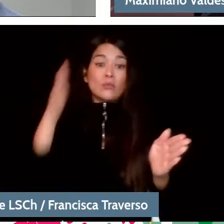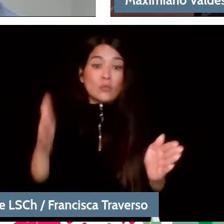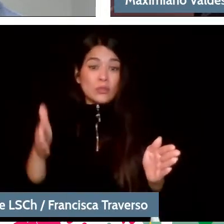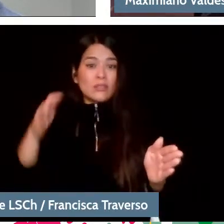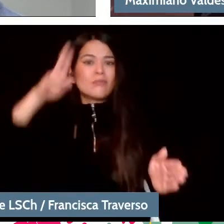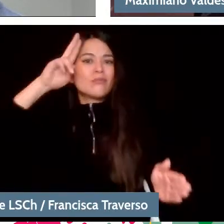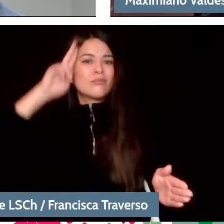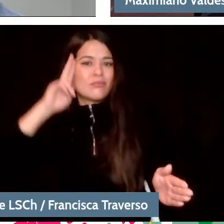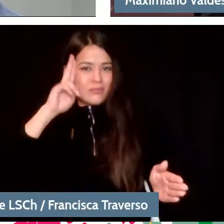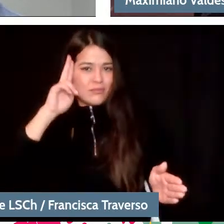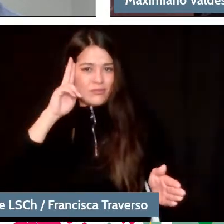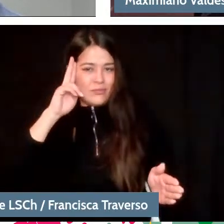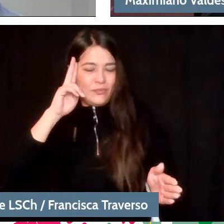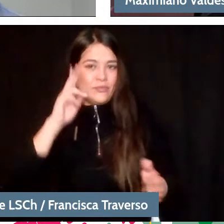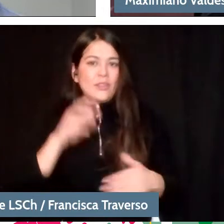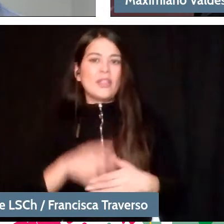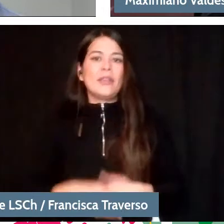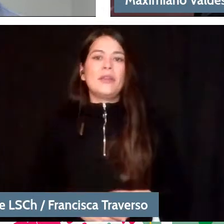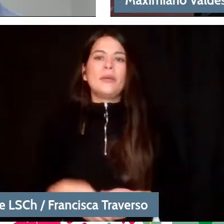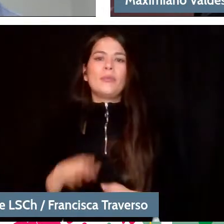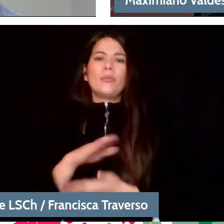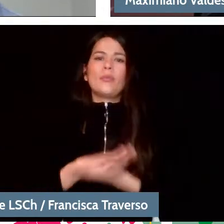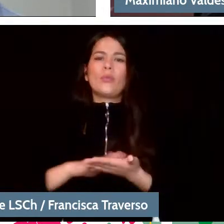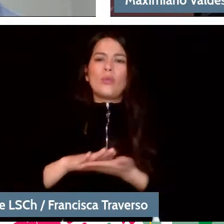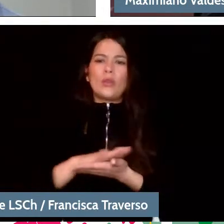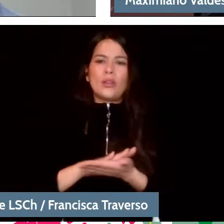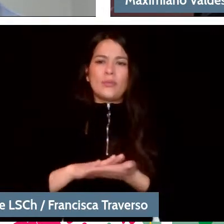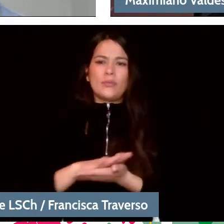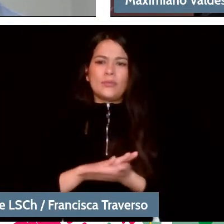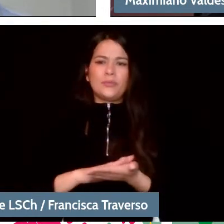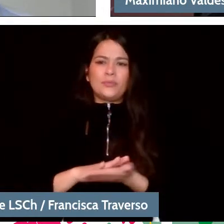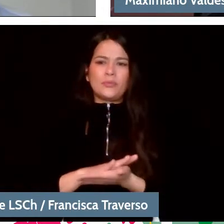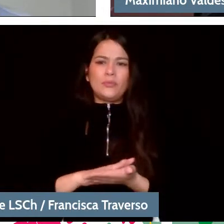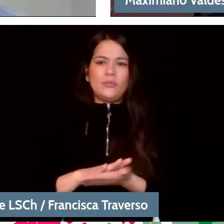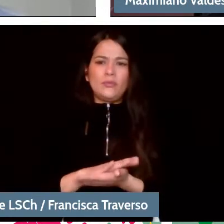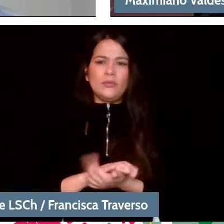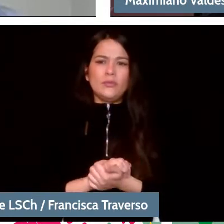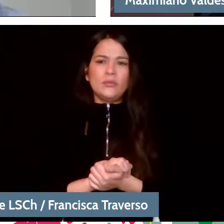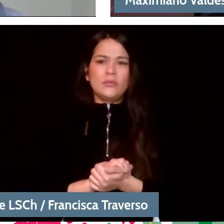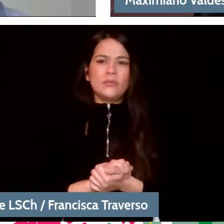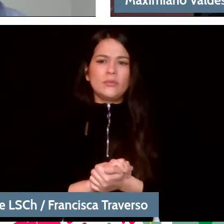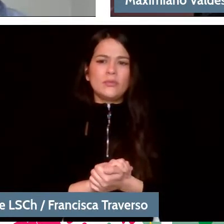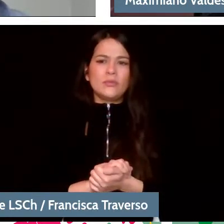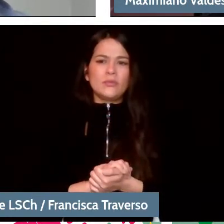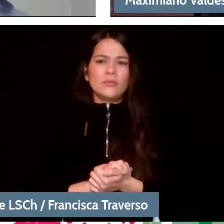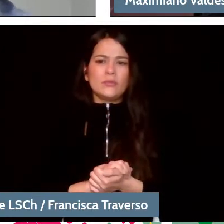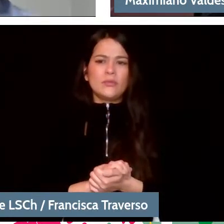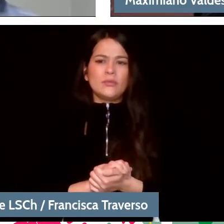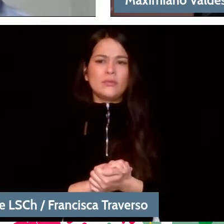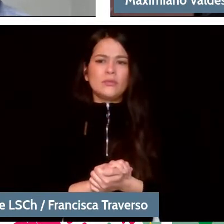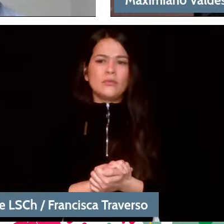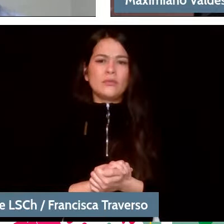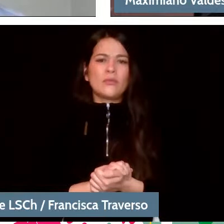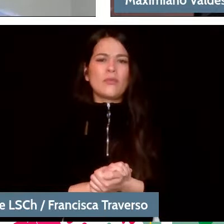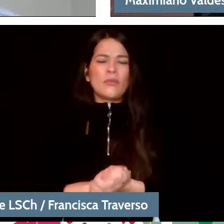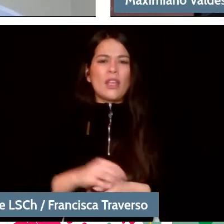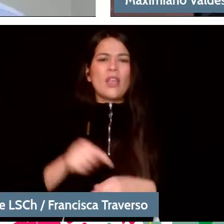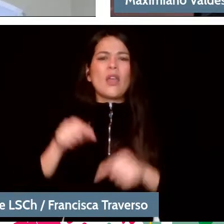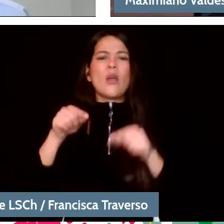we send a person to listen to an entire Bruckner symphony, it's a bit presumptuous because it's extremely difficult music.